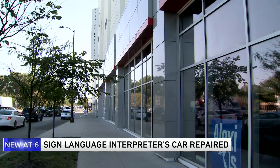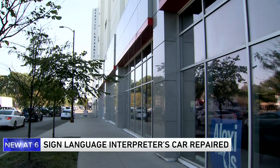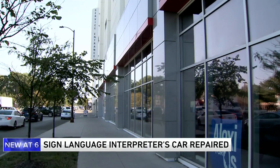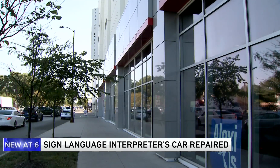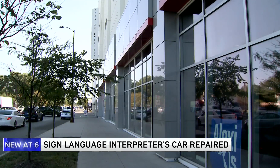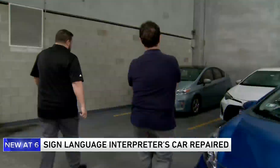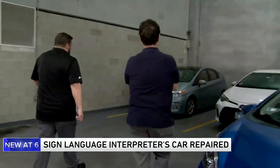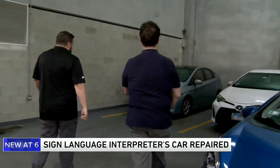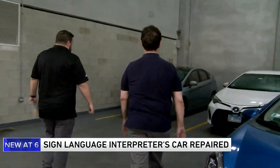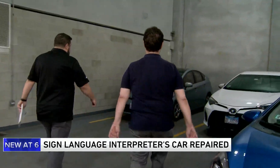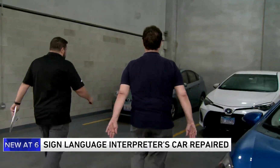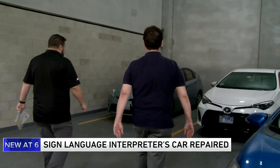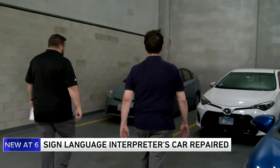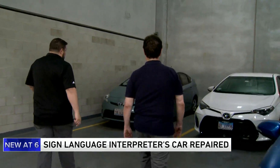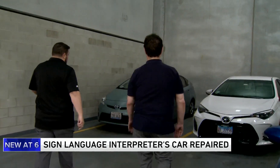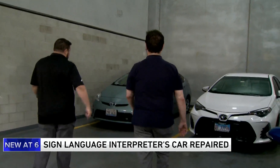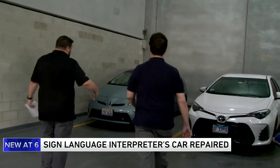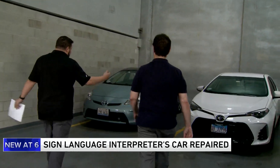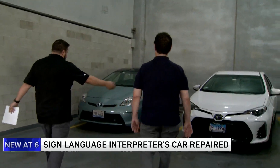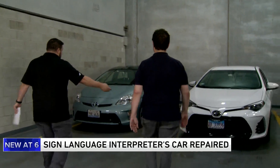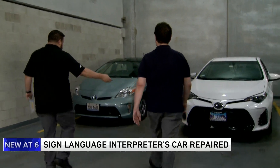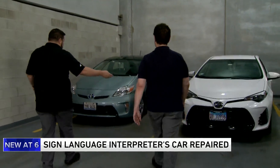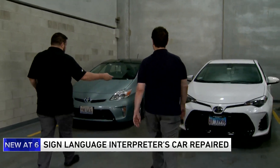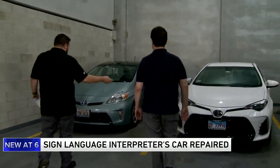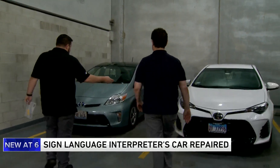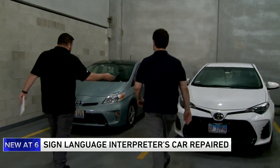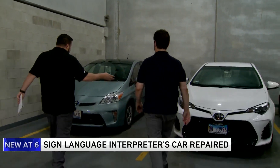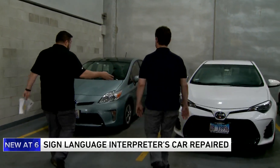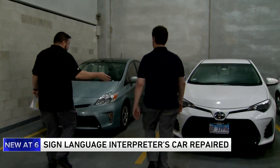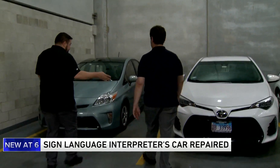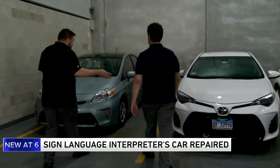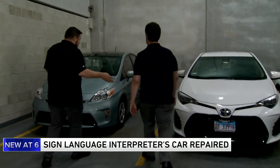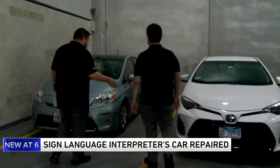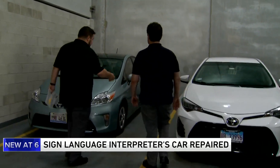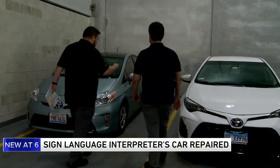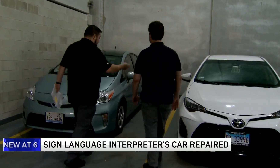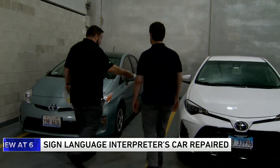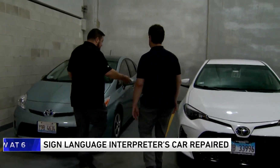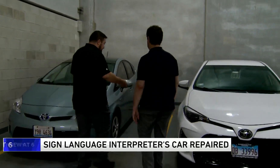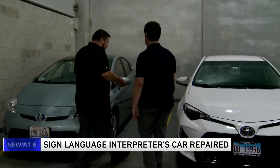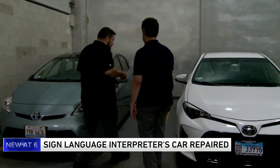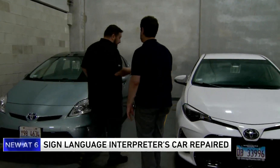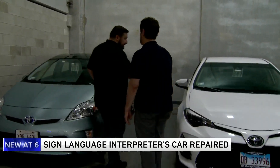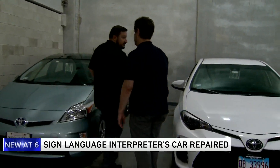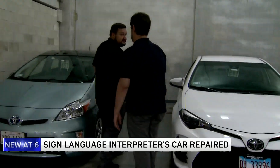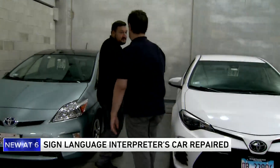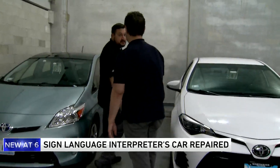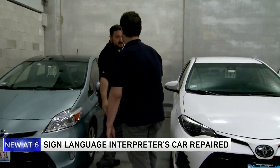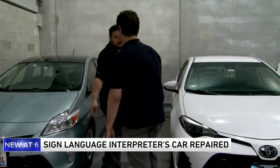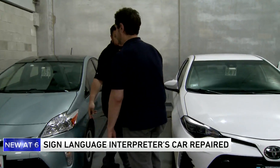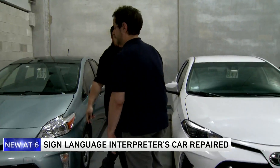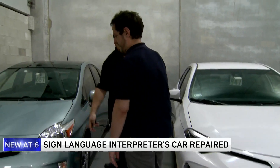HIS DEALERSHIP NORTHSIDE TOYOTA TOLD HIM IT WOULD TAKE UP TO 9 MONTHS. BUT AFTER OUR STORY AIRED, BOTH TOYOTA AND